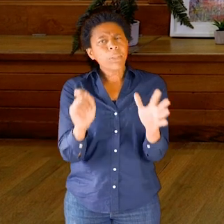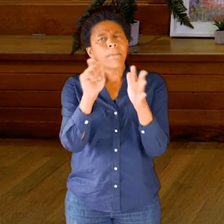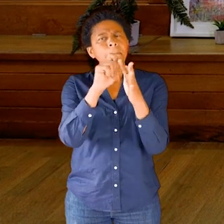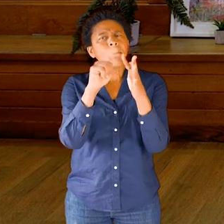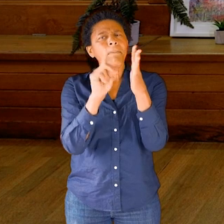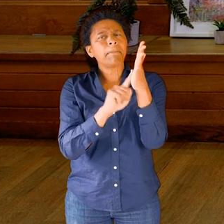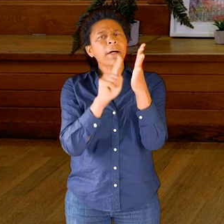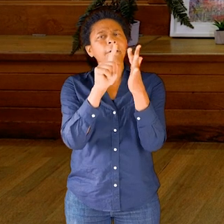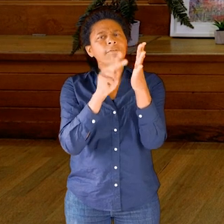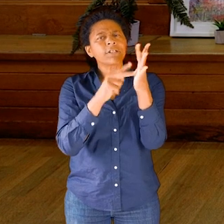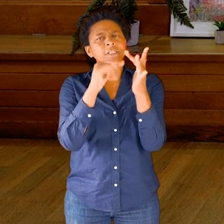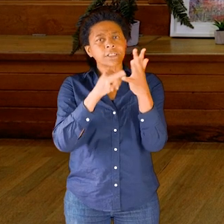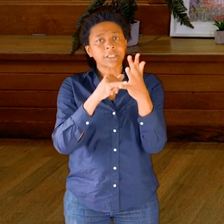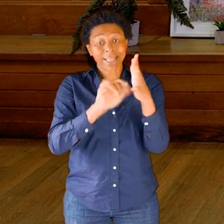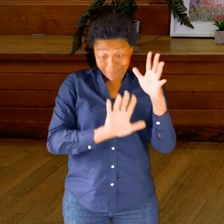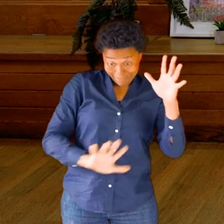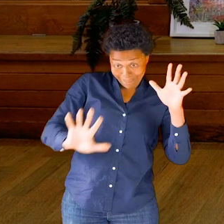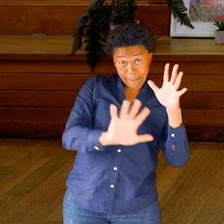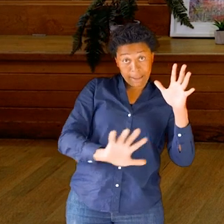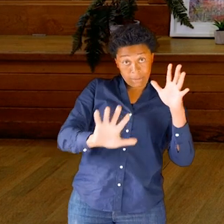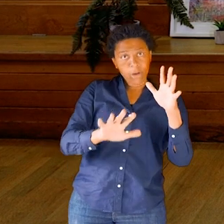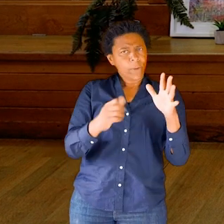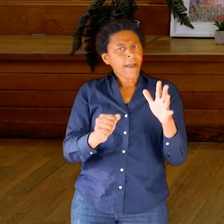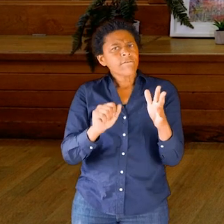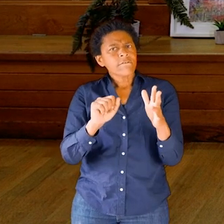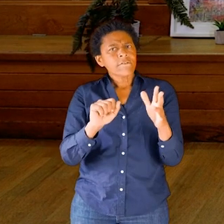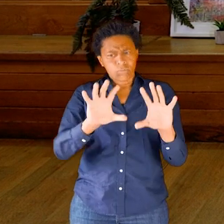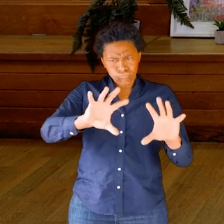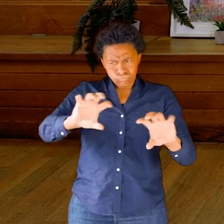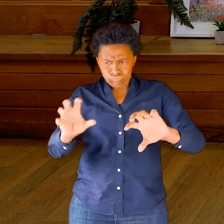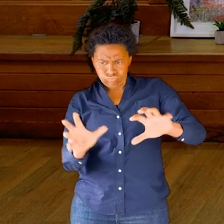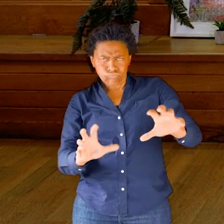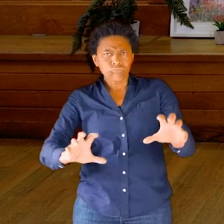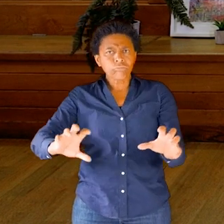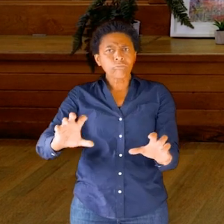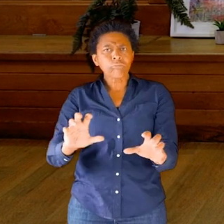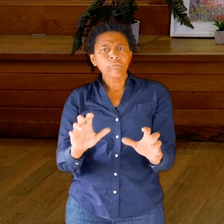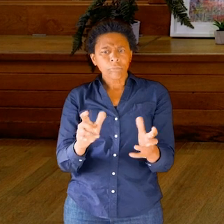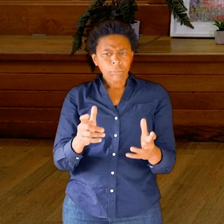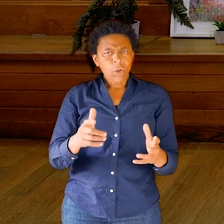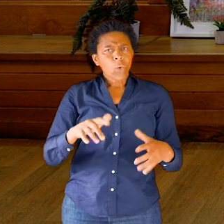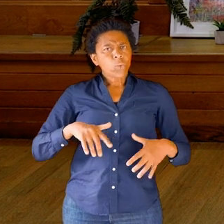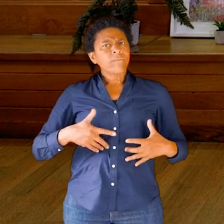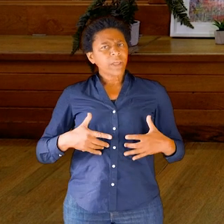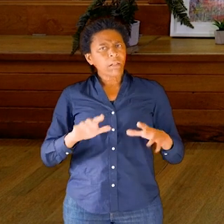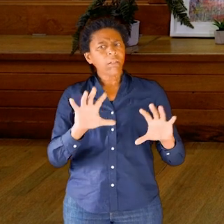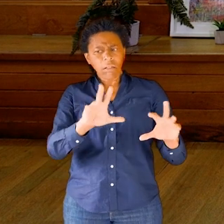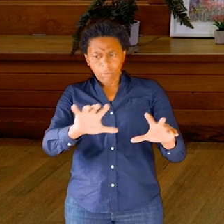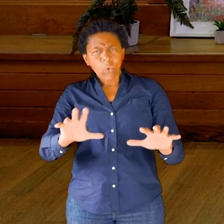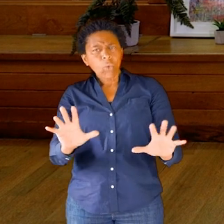And in that space, we have a lot of internal organs. Of course in other places too, but these are places where we can perhaps more